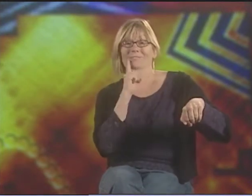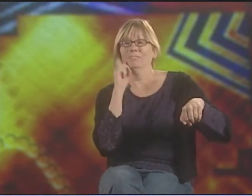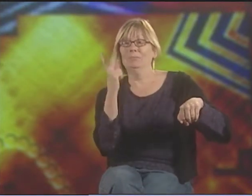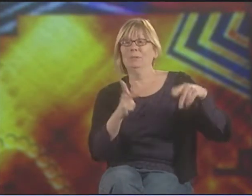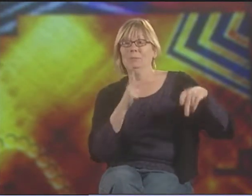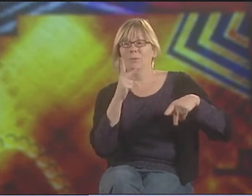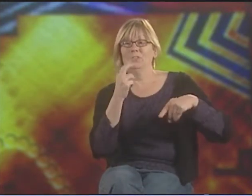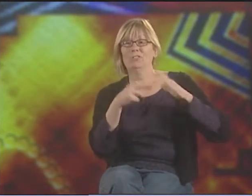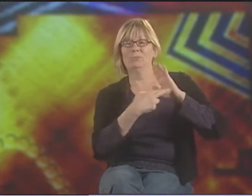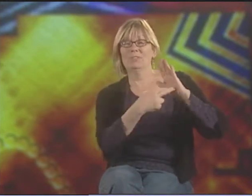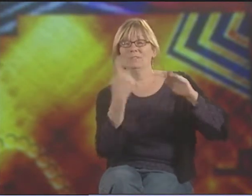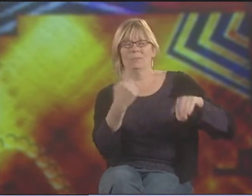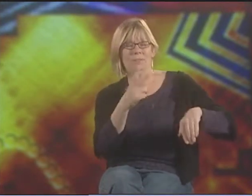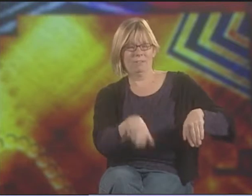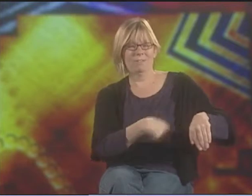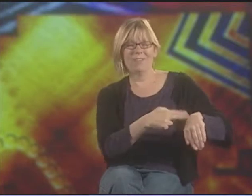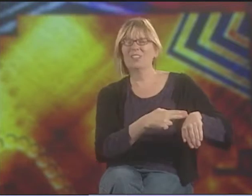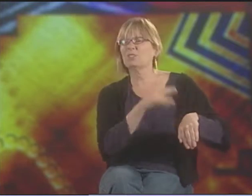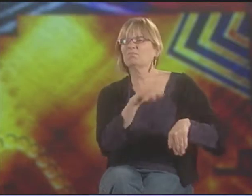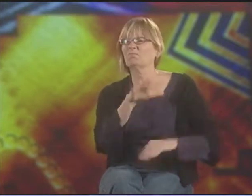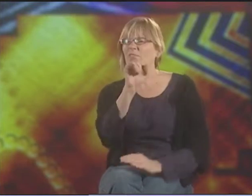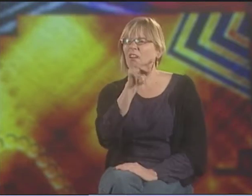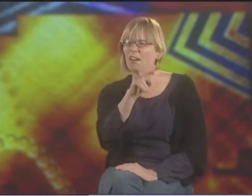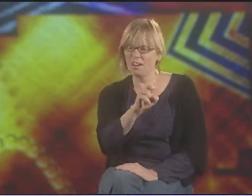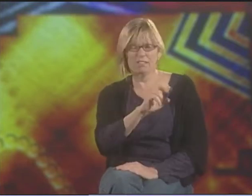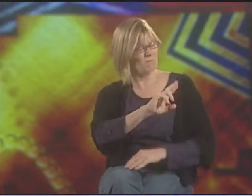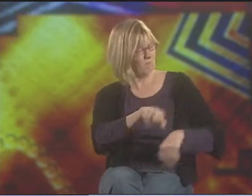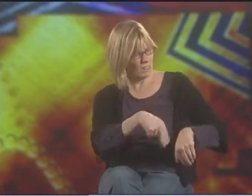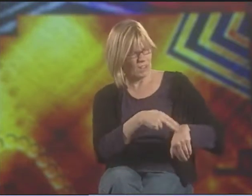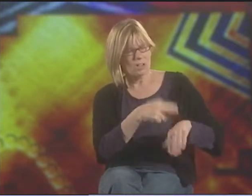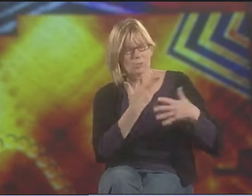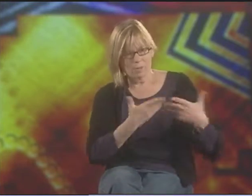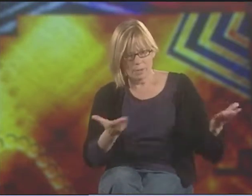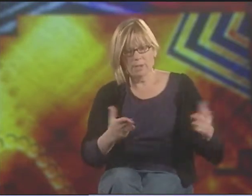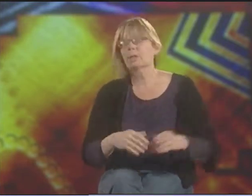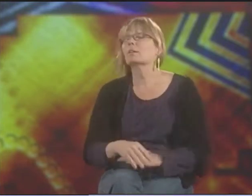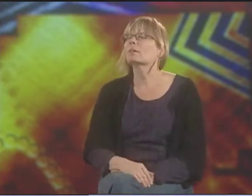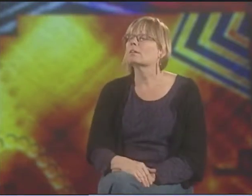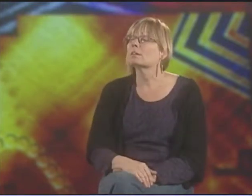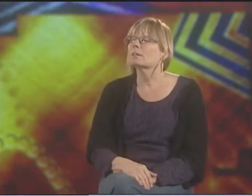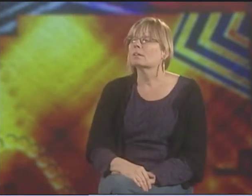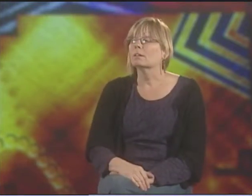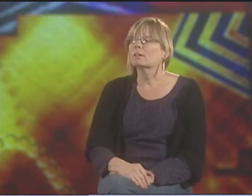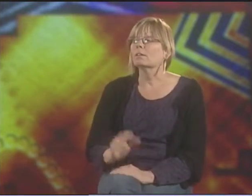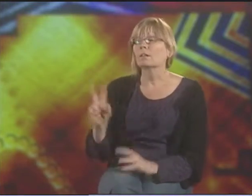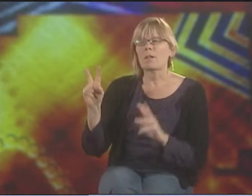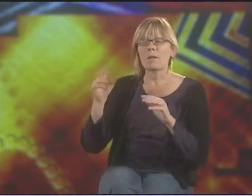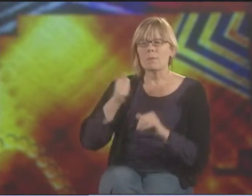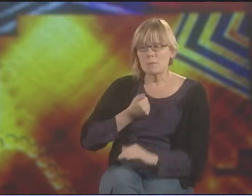SOMETIMES THOSE SYMBOLS ARE REALLY STRONG. DEAF PEOPLE ARE NATURAL BEINGS.